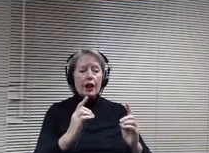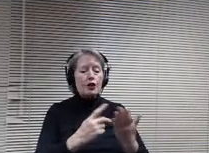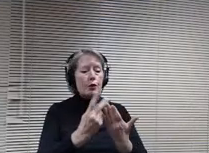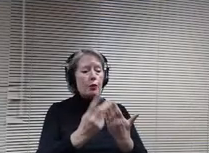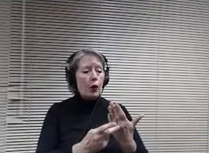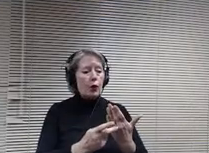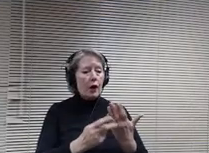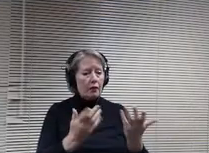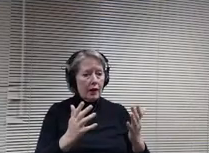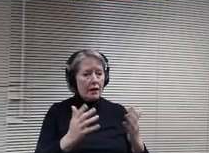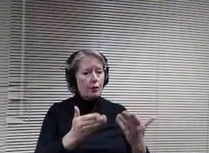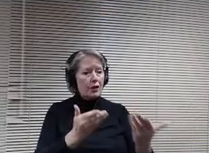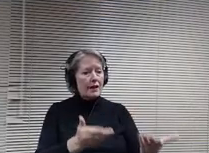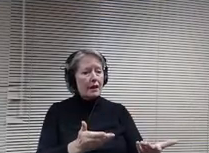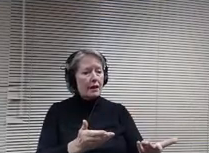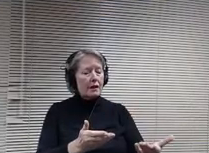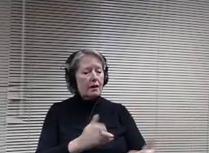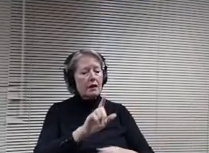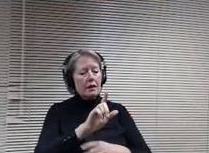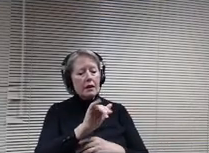Lisa in a second, John.